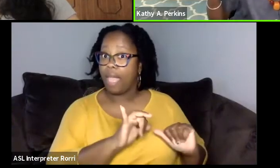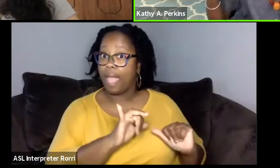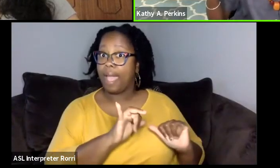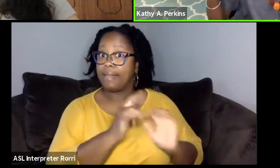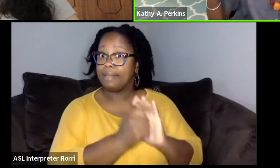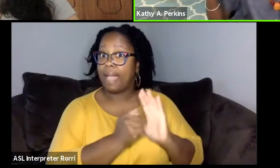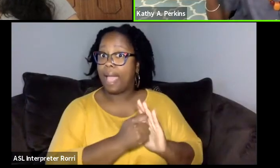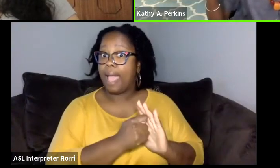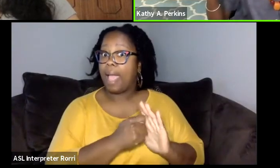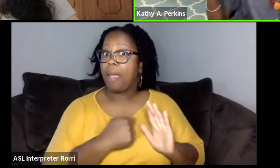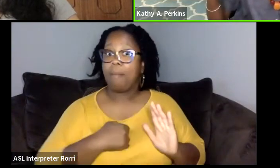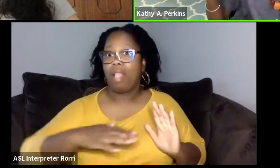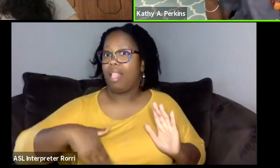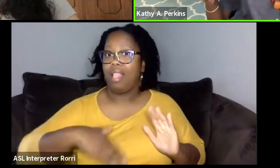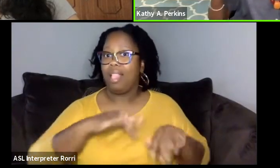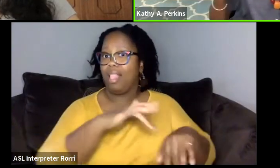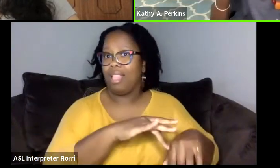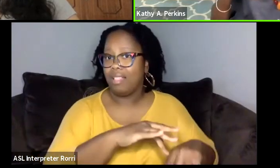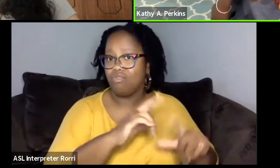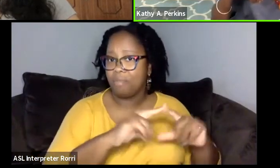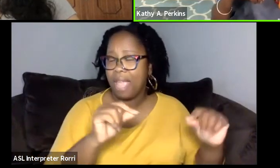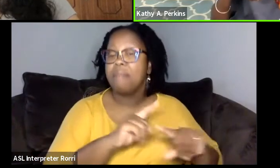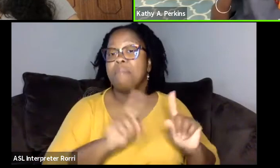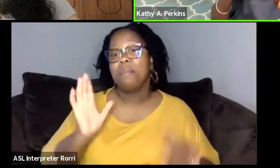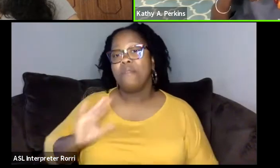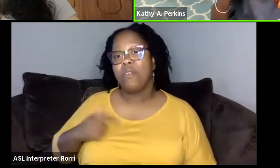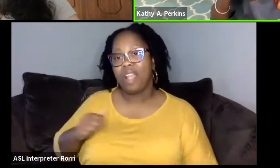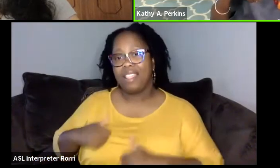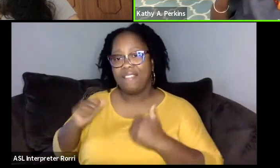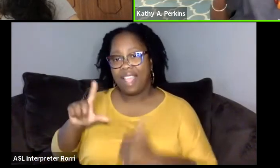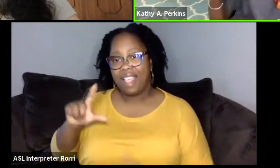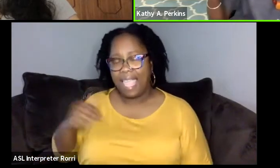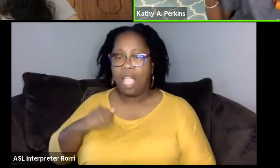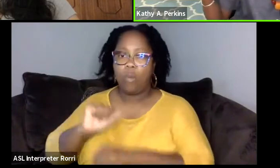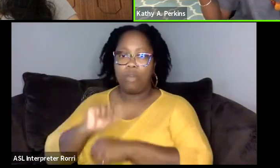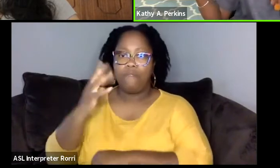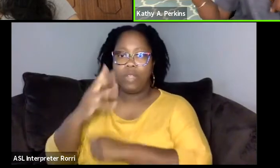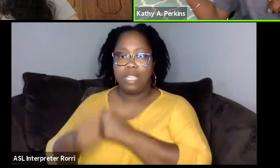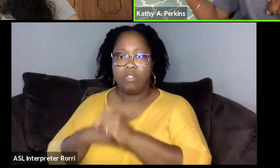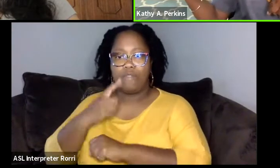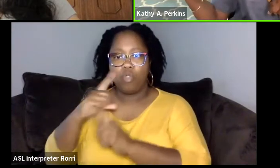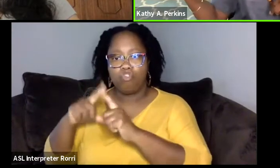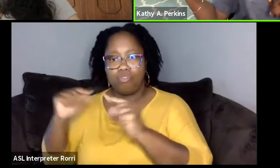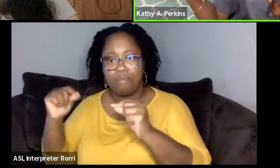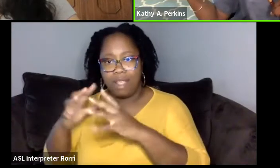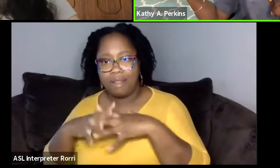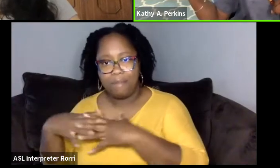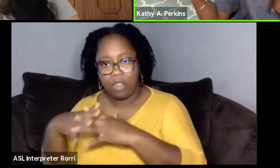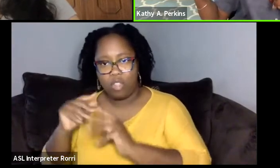but when I was in LA, I worked four years for the Japan American Theater Center.